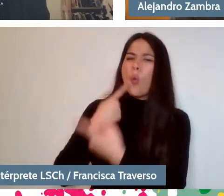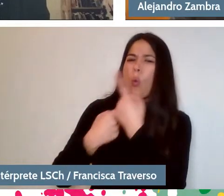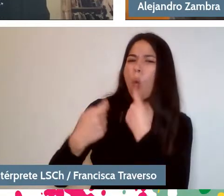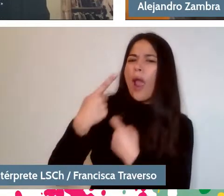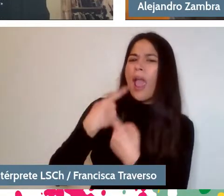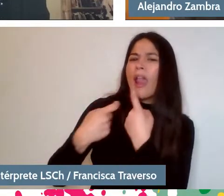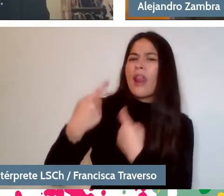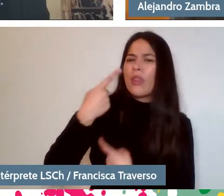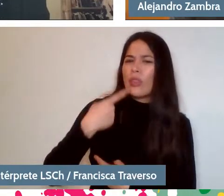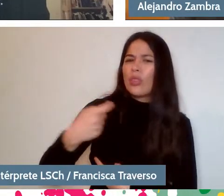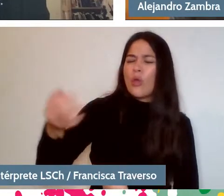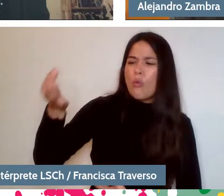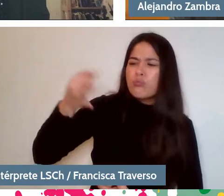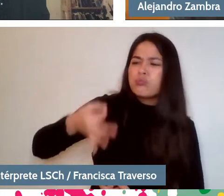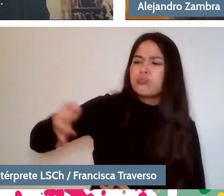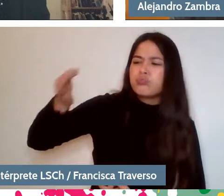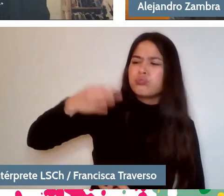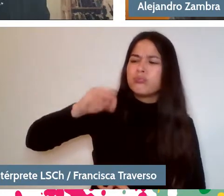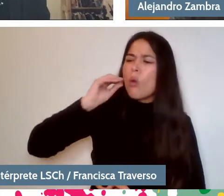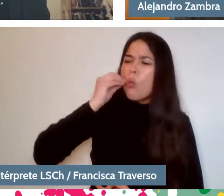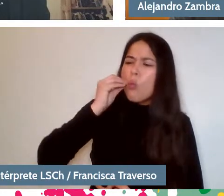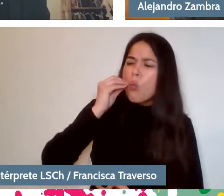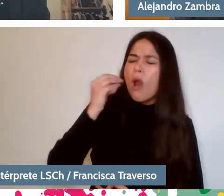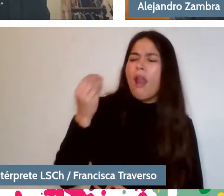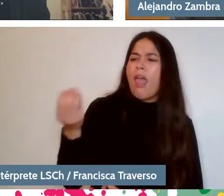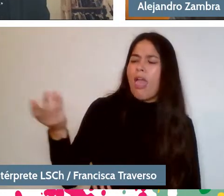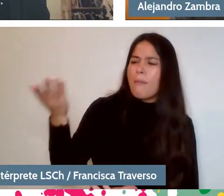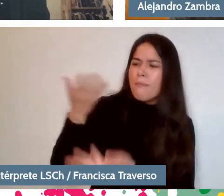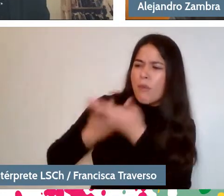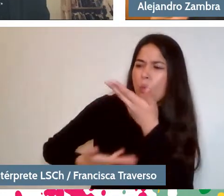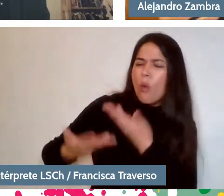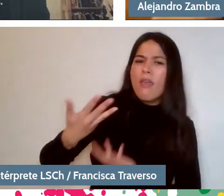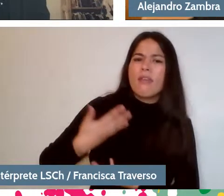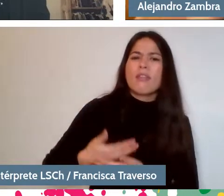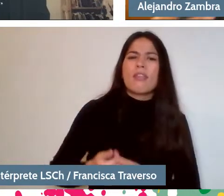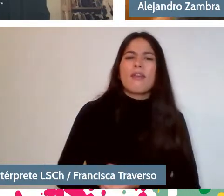to the story